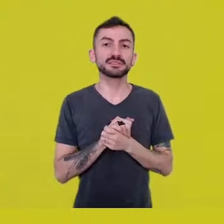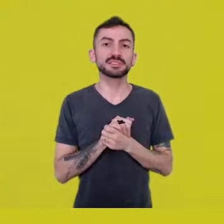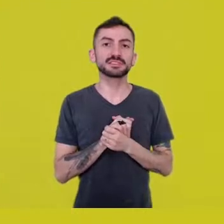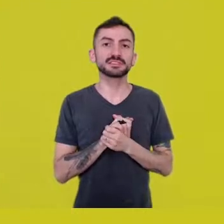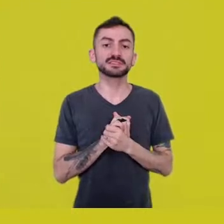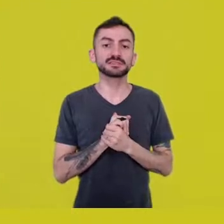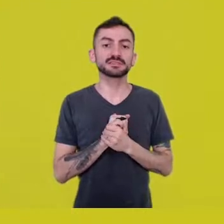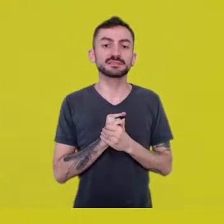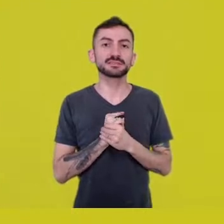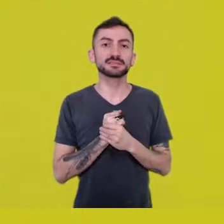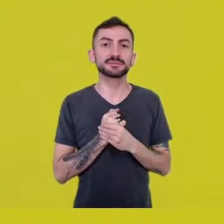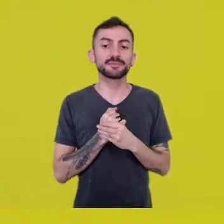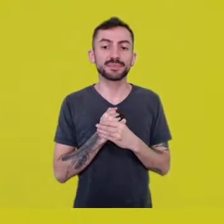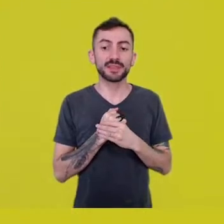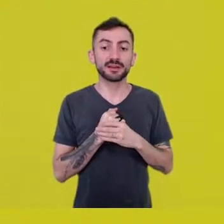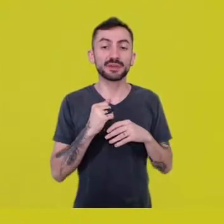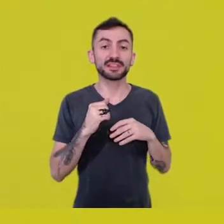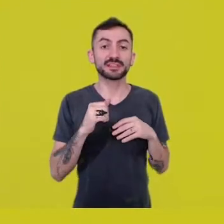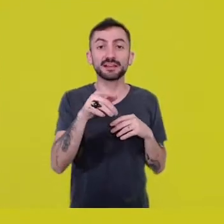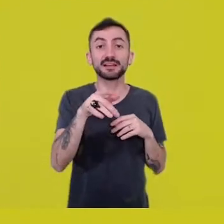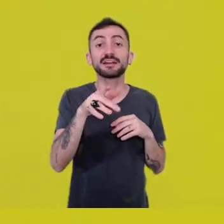the people